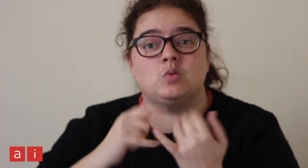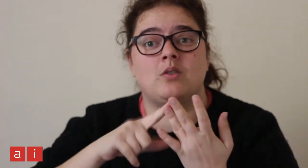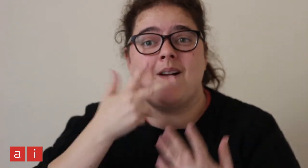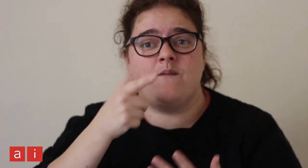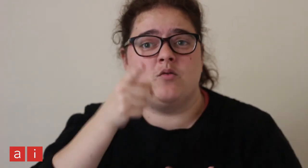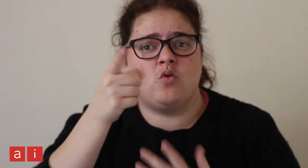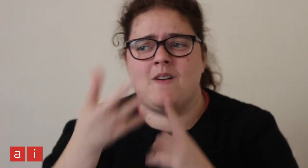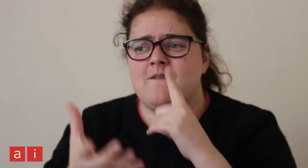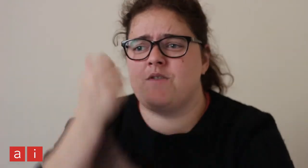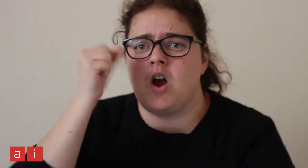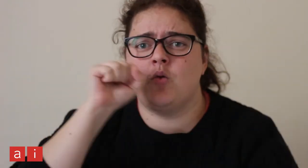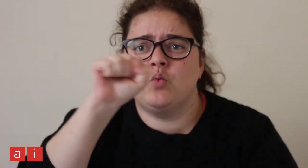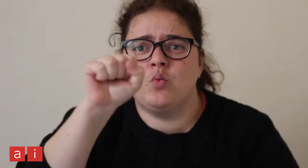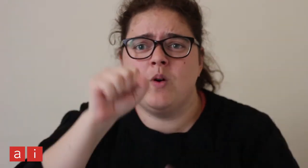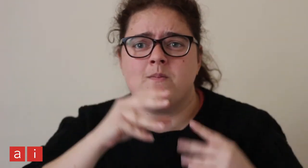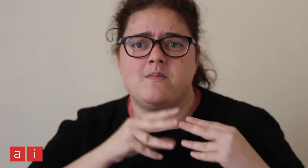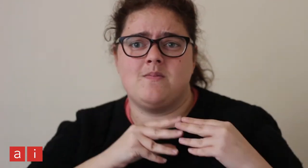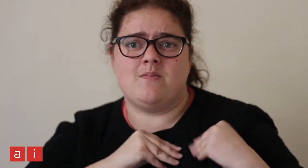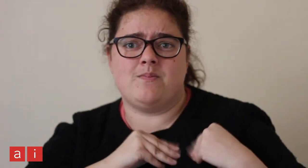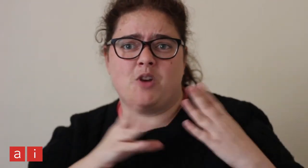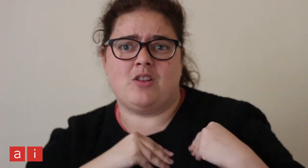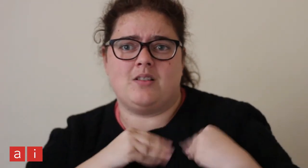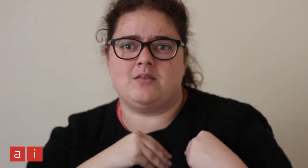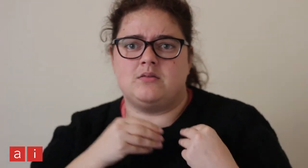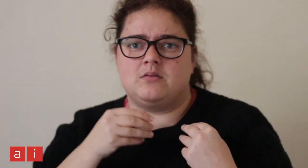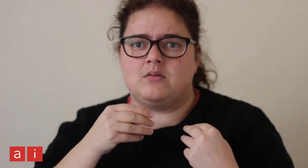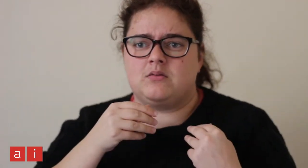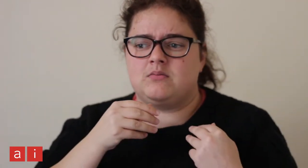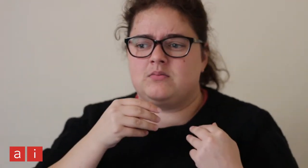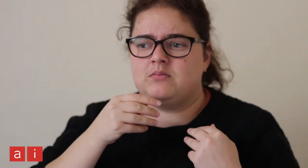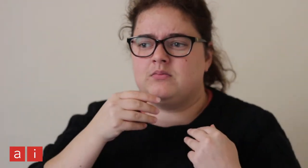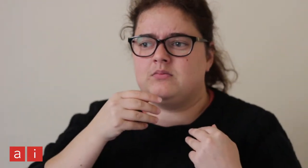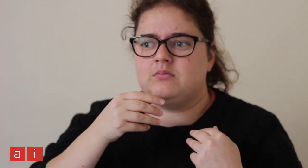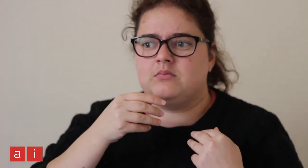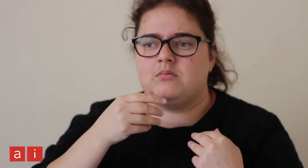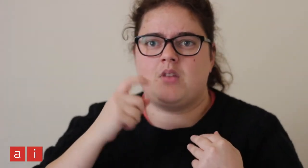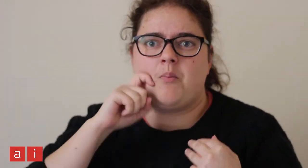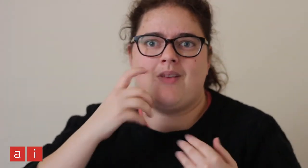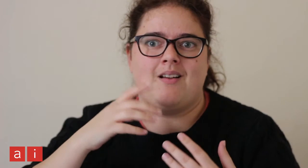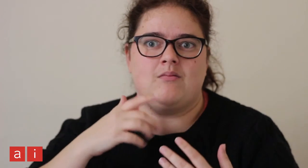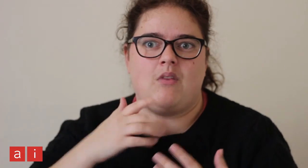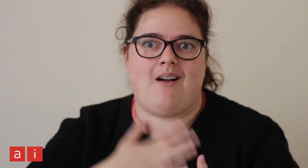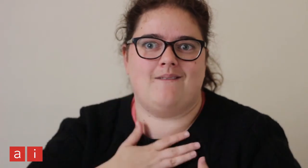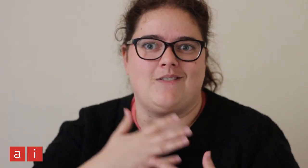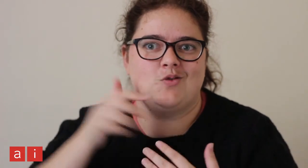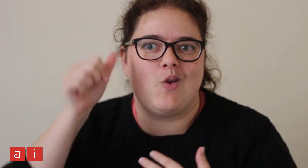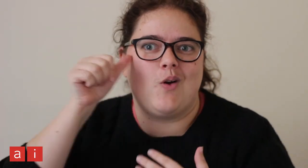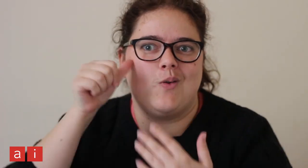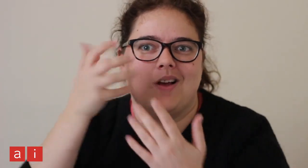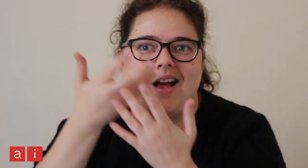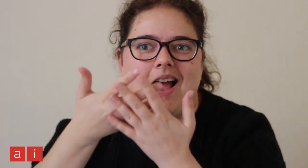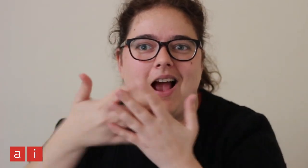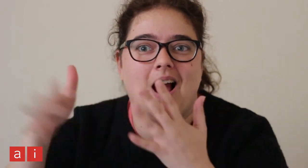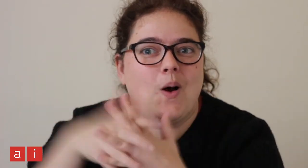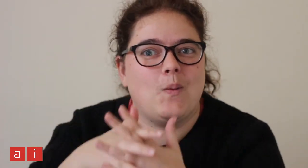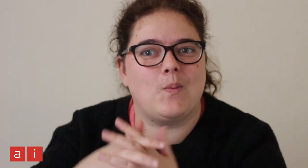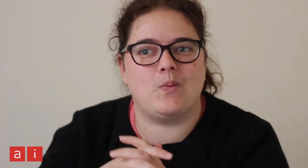If you've found your passion, I'd love to know how.